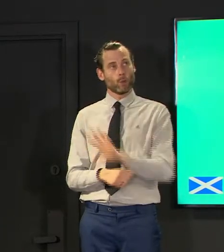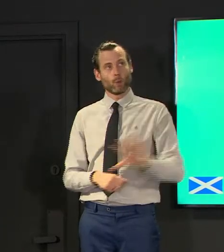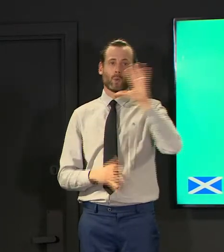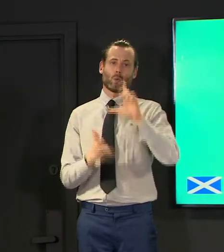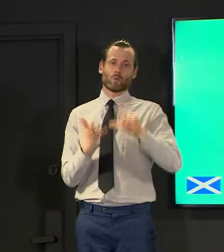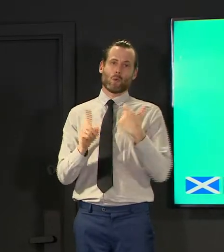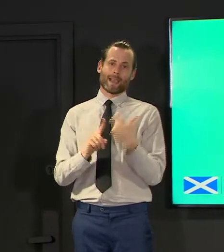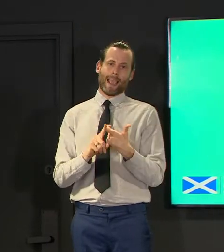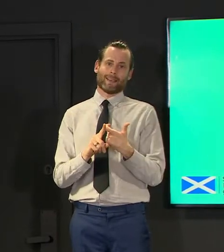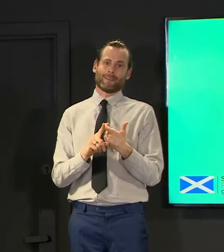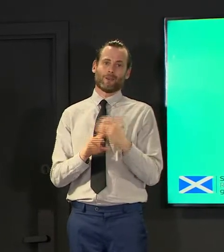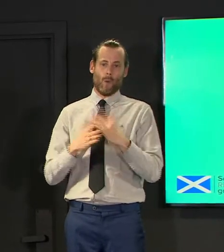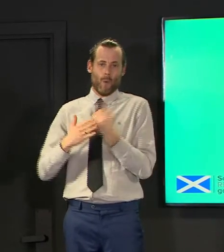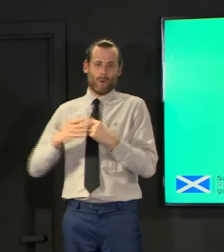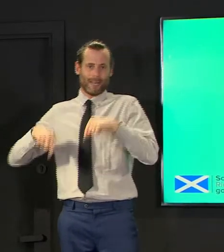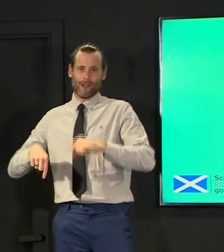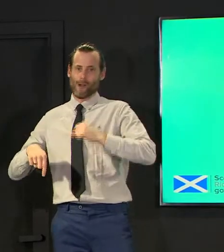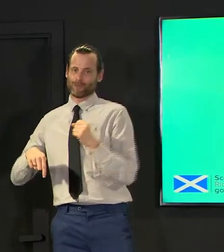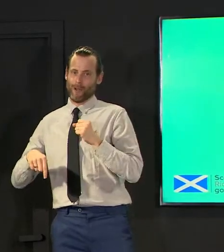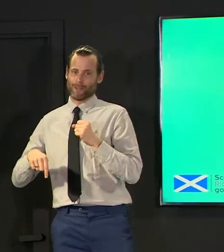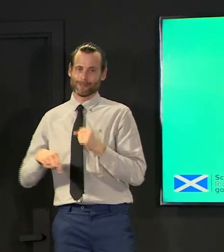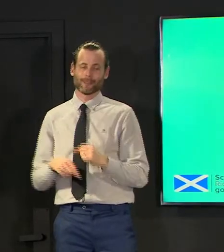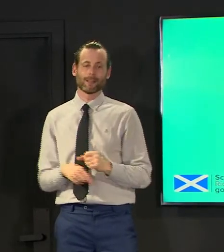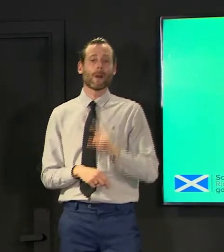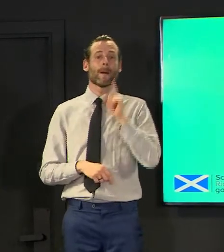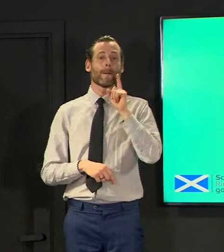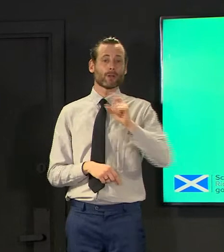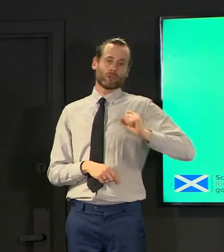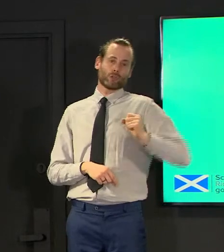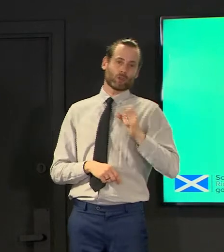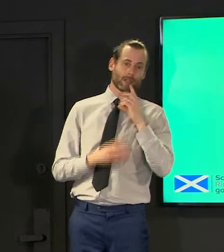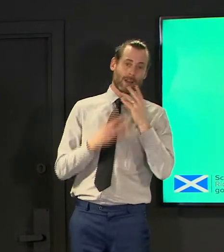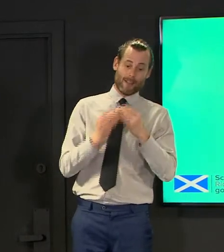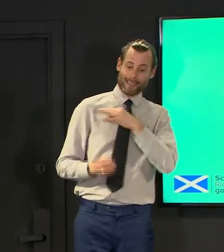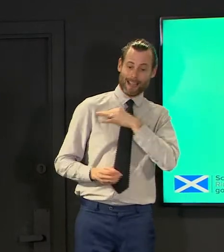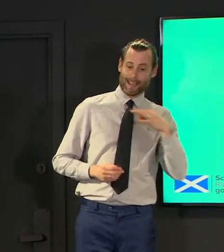only the scottish one and then scottish advice which the clinical leaders in the country are